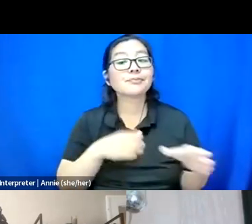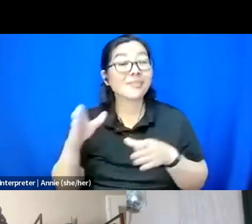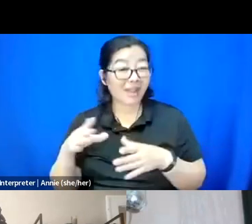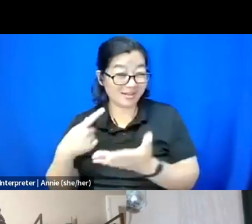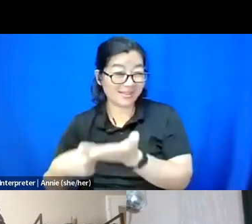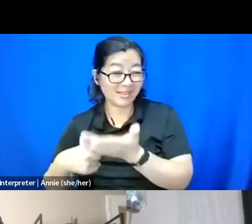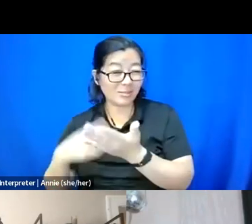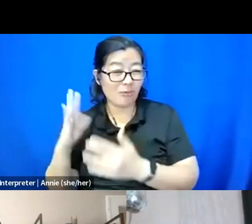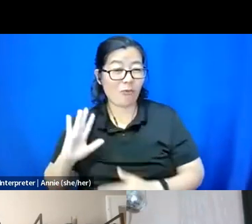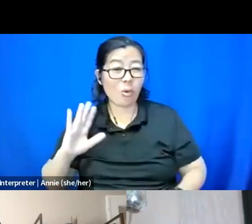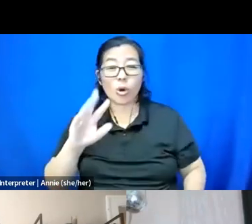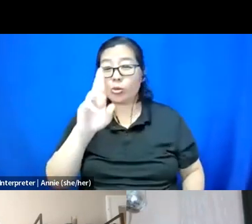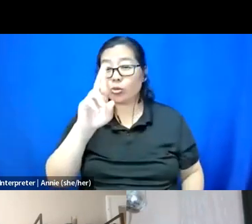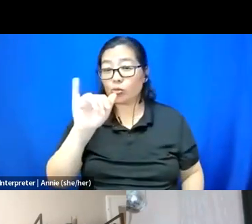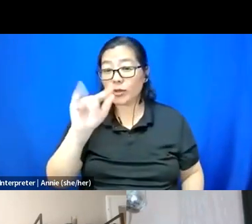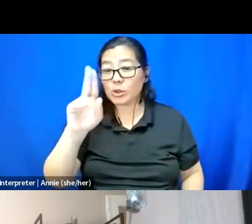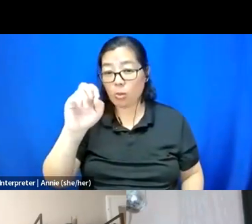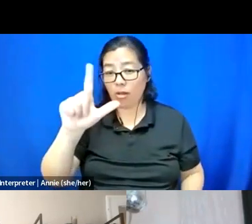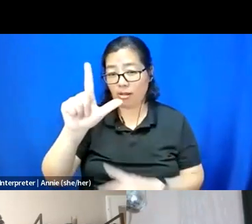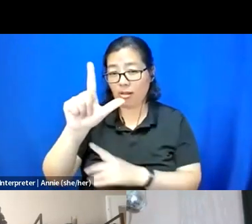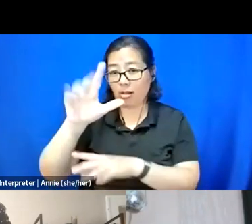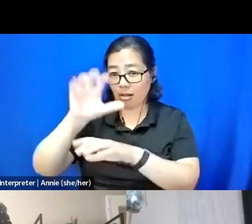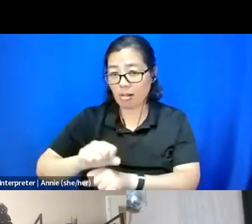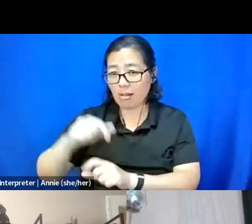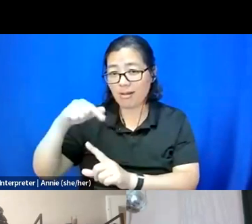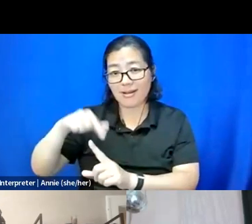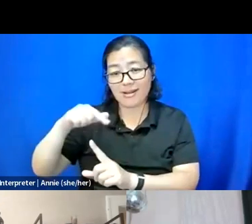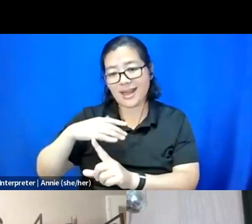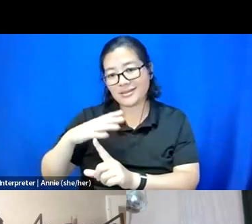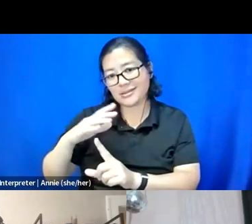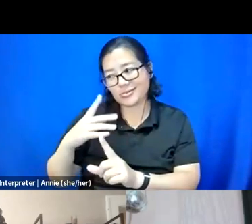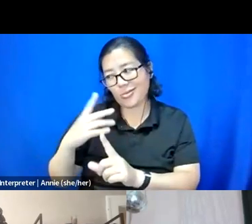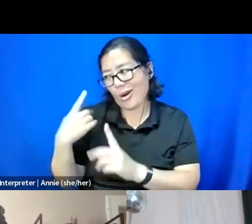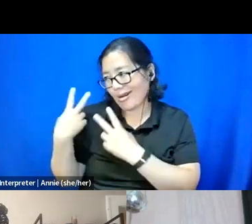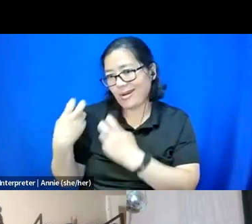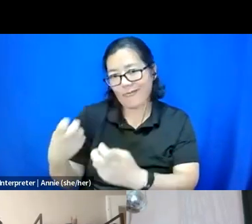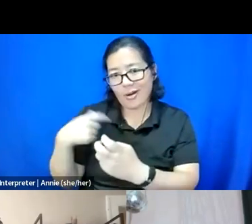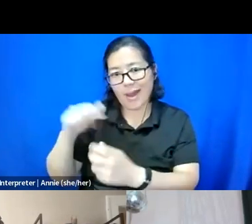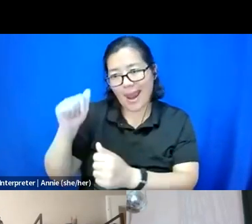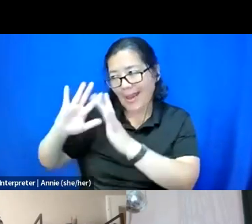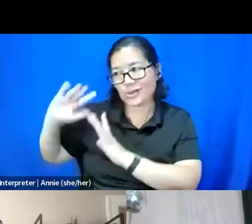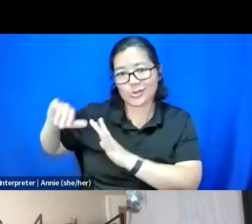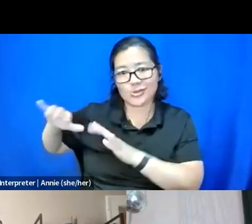where that comes from, that like our ancestors did that, too. You're going to go do something important. You're going to go build the space.